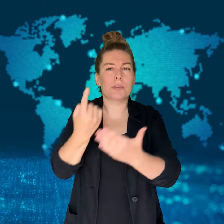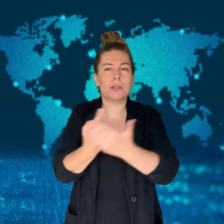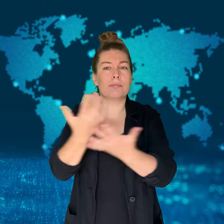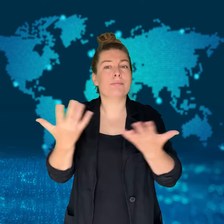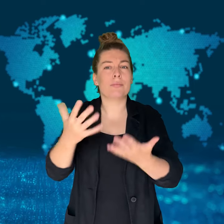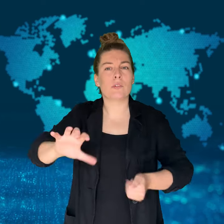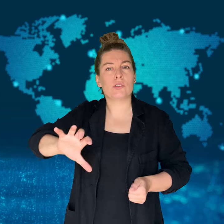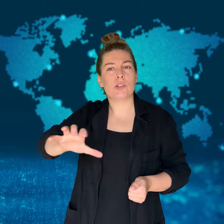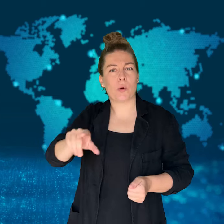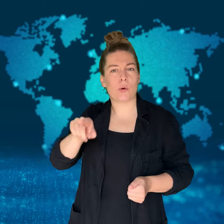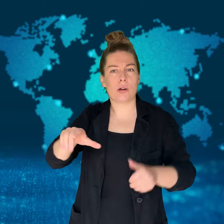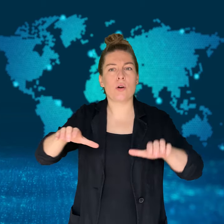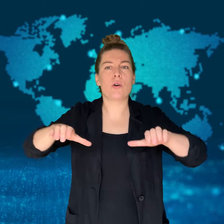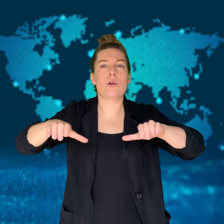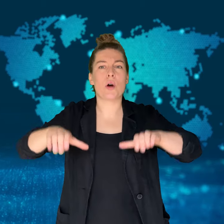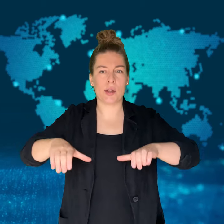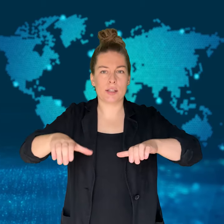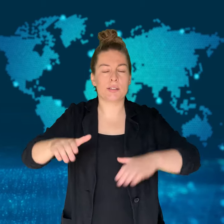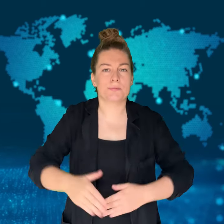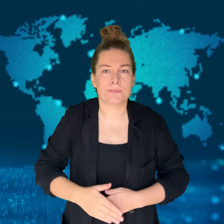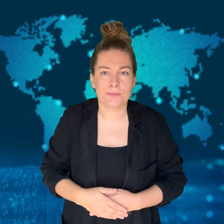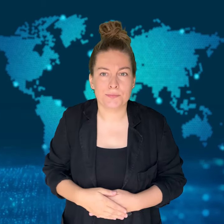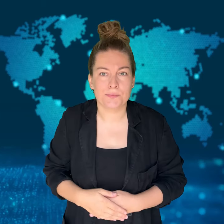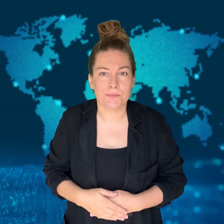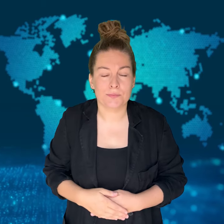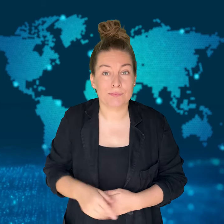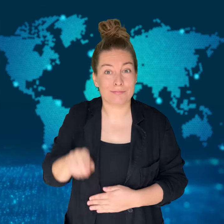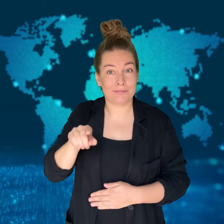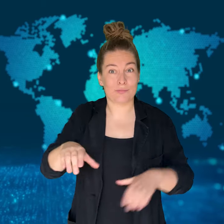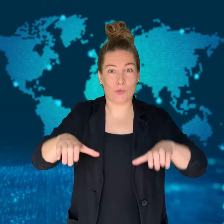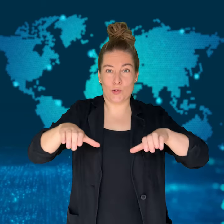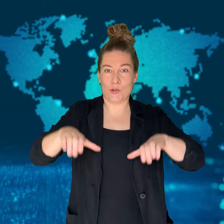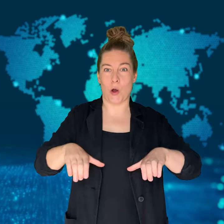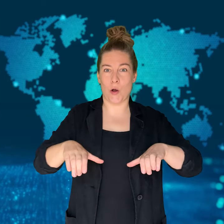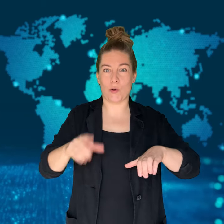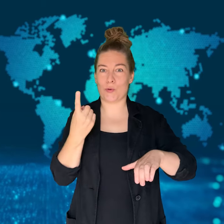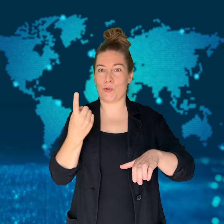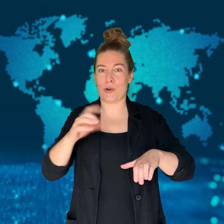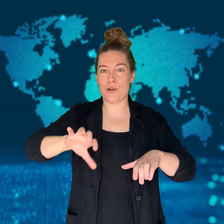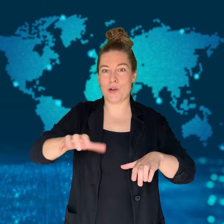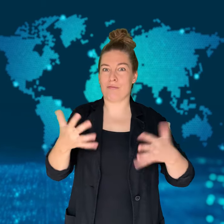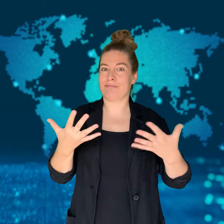the Democratic Republic of the Congo (DRC),